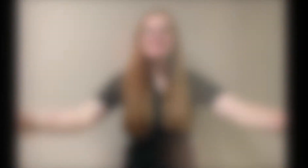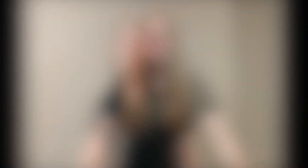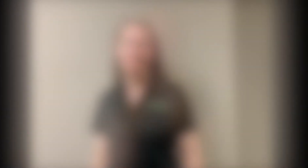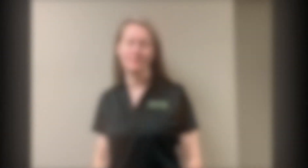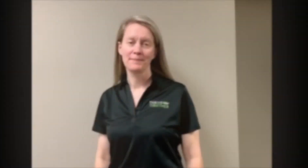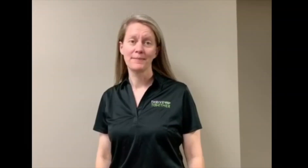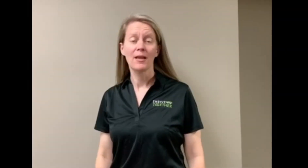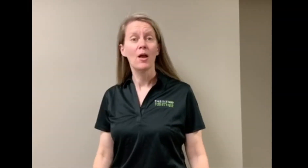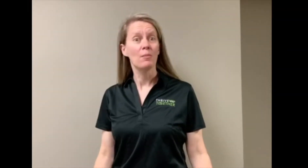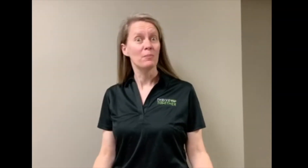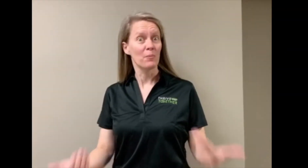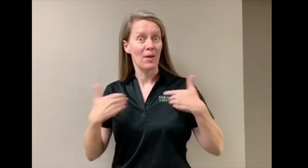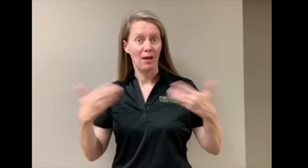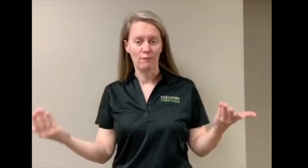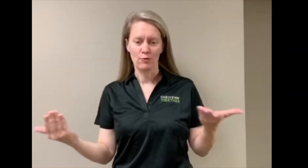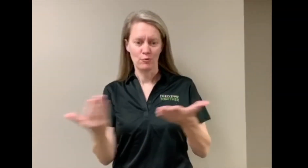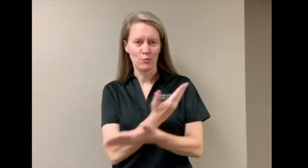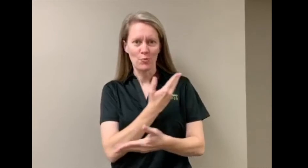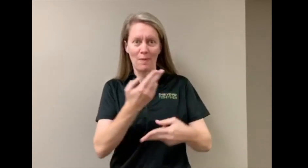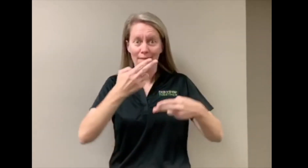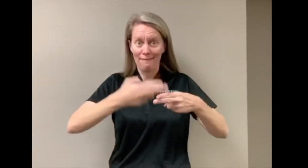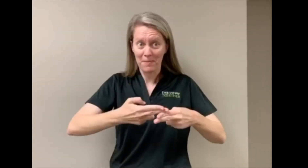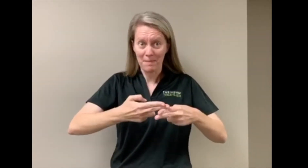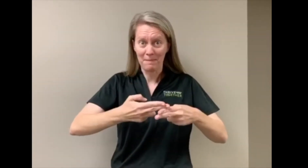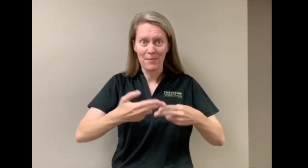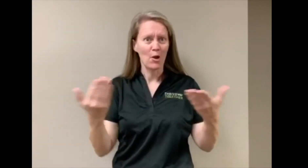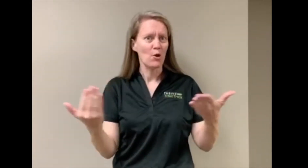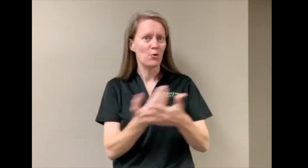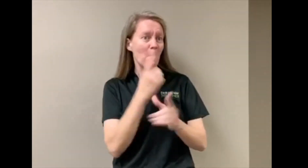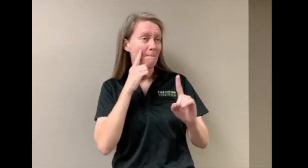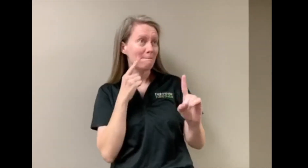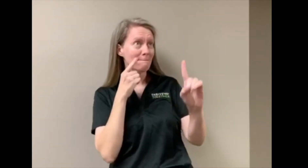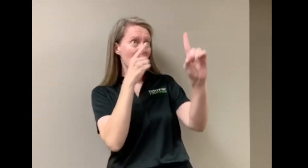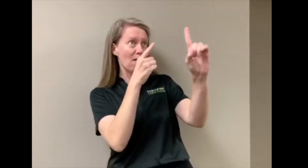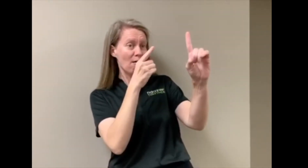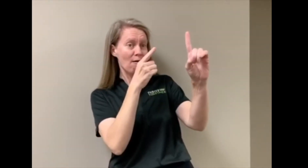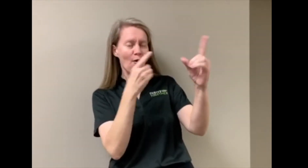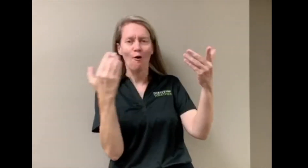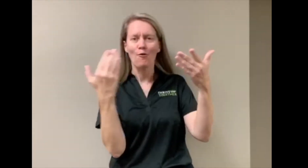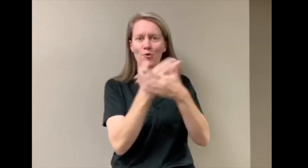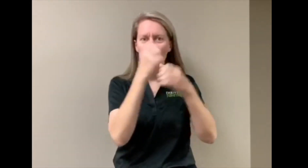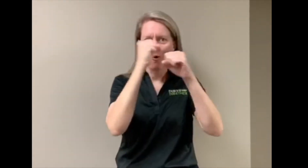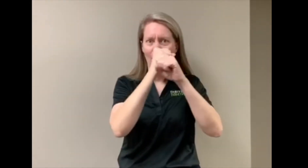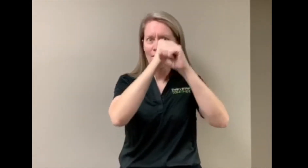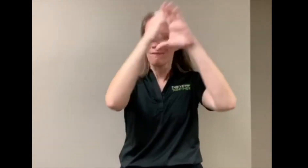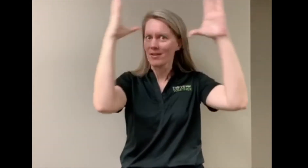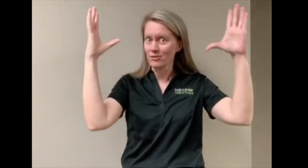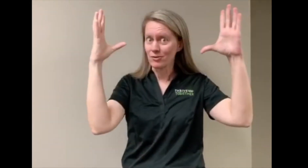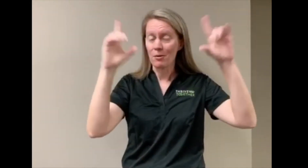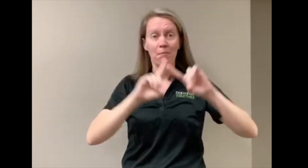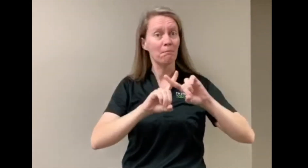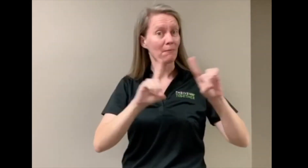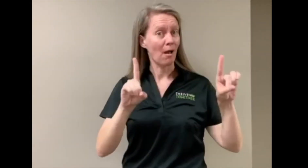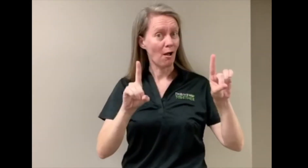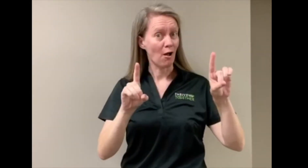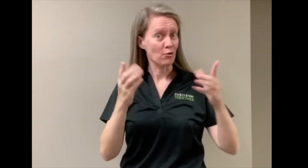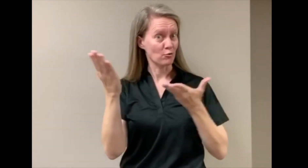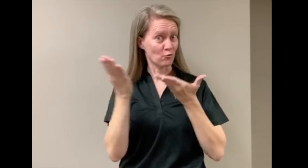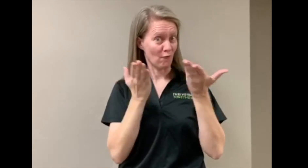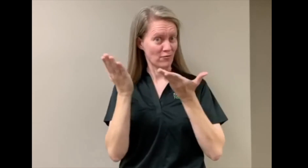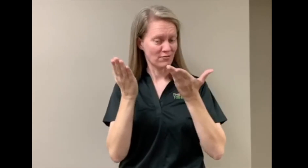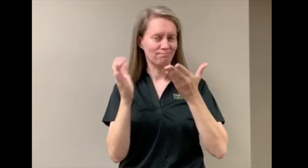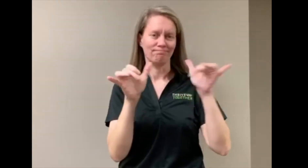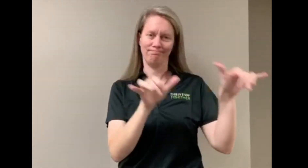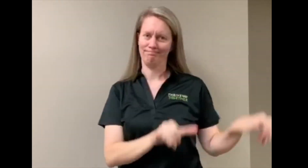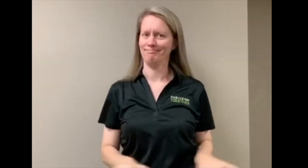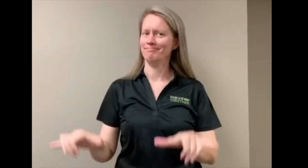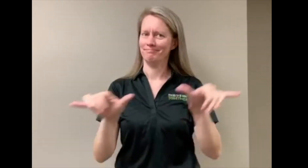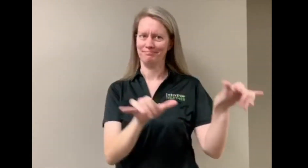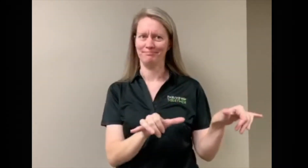We have a new name, a new mission, and a new vision, but our services will remain the same.